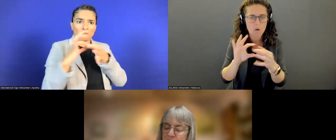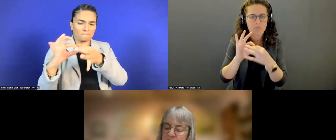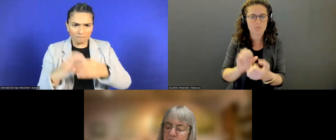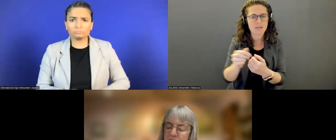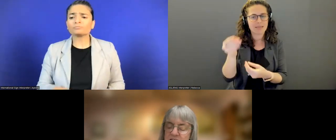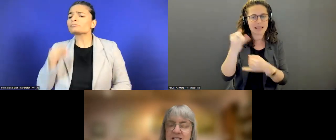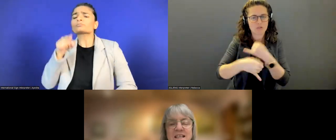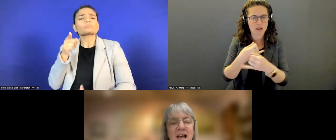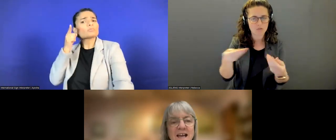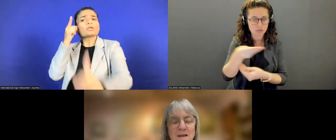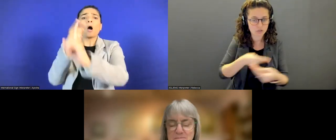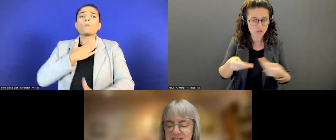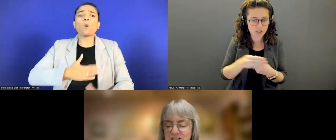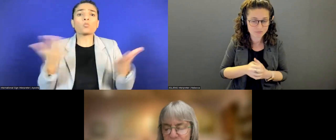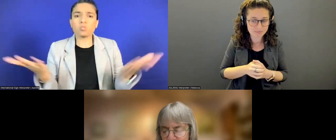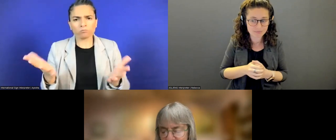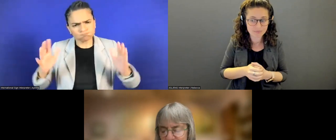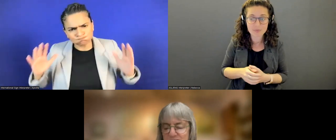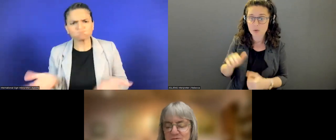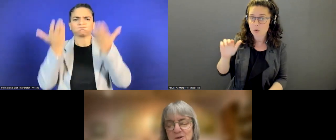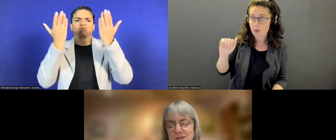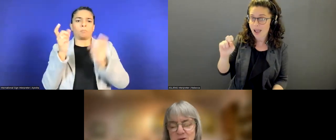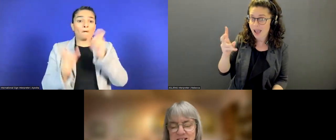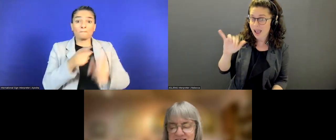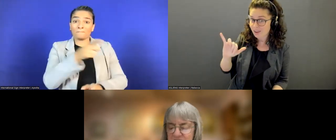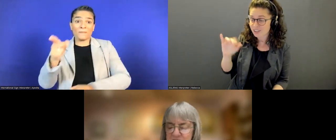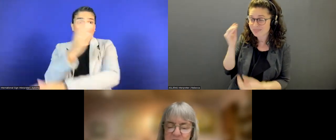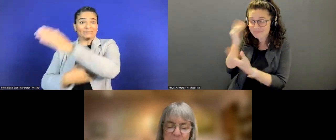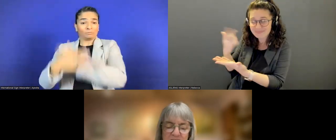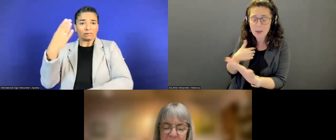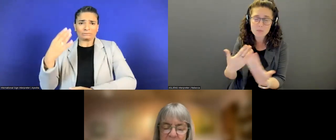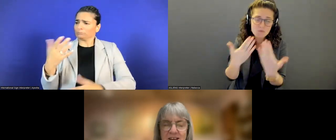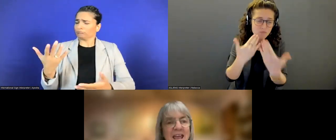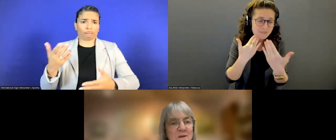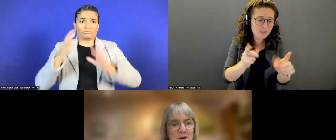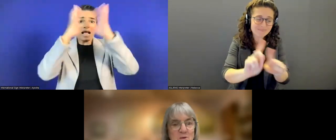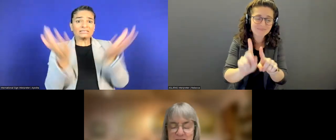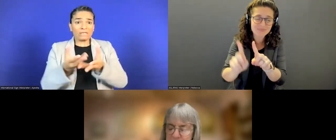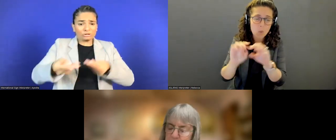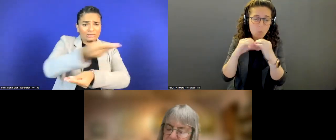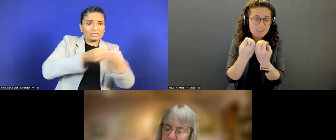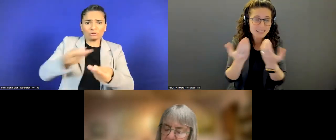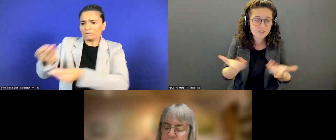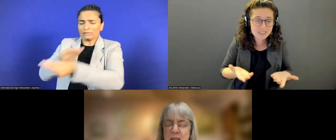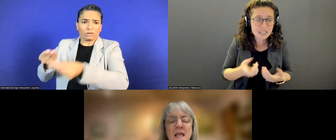Ashley, I'm so grateful for all the organizations who are here. Everyone who made this possible.